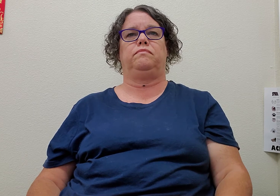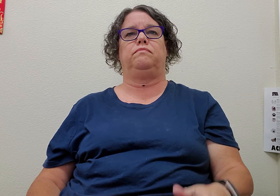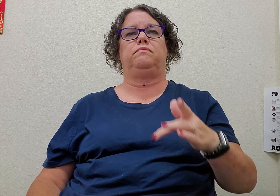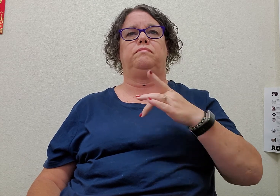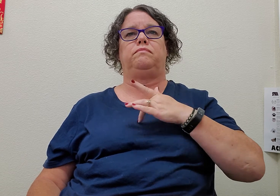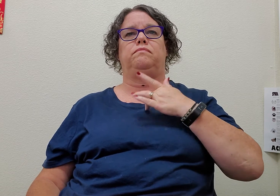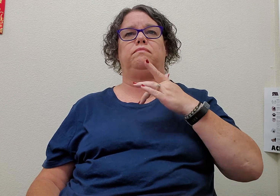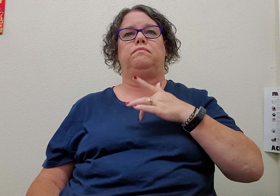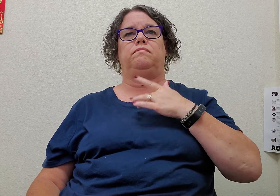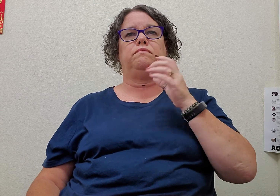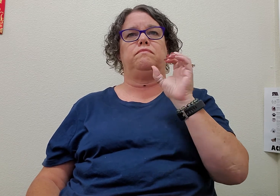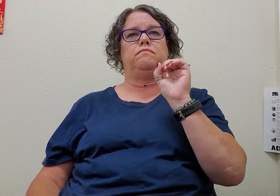feel OK